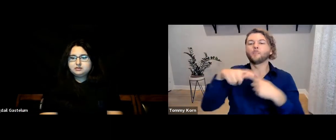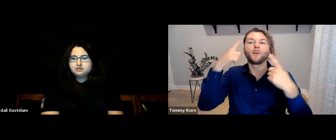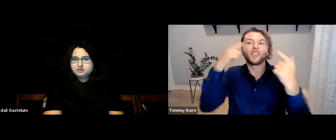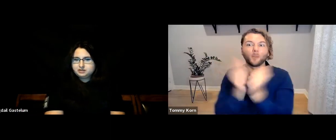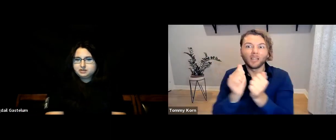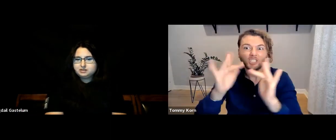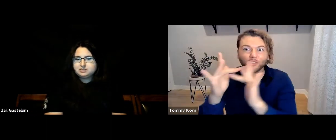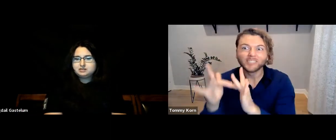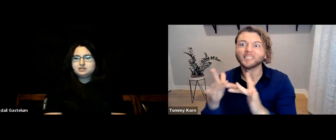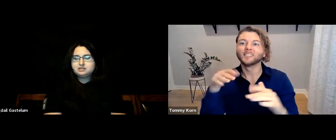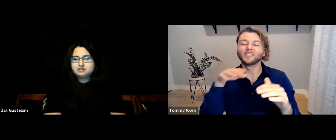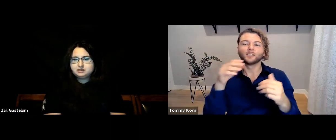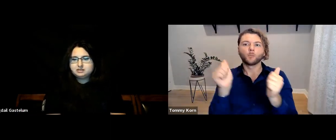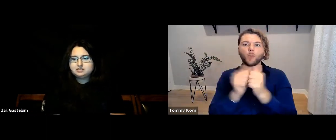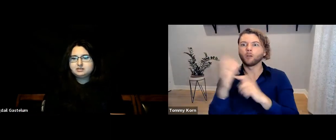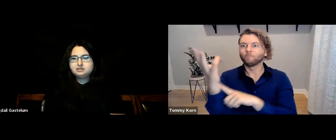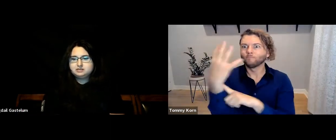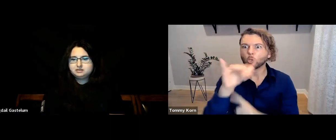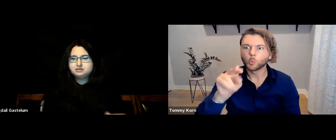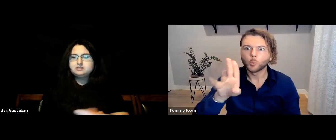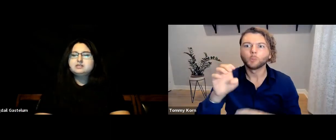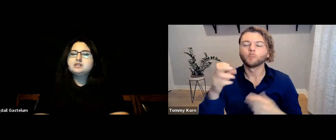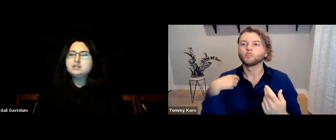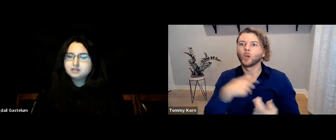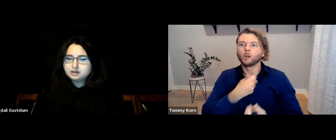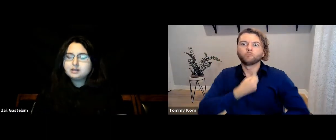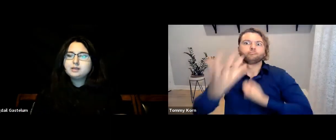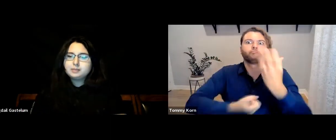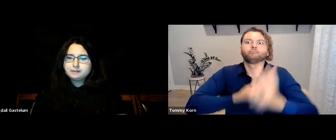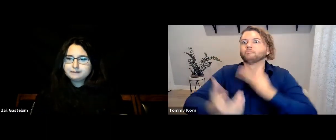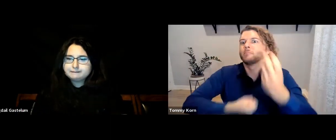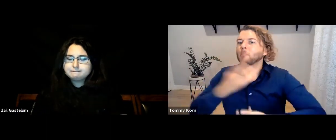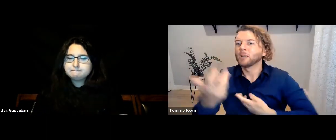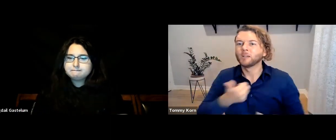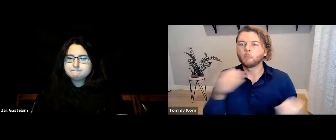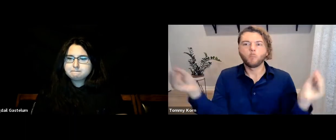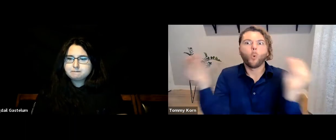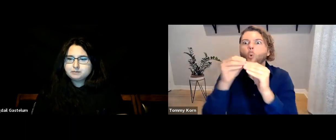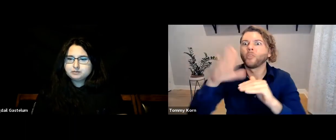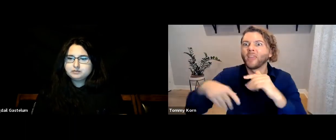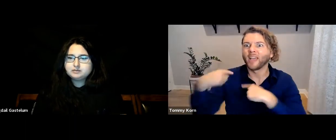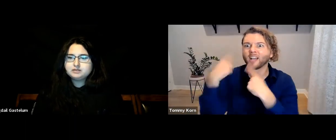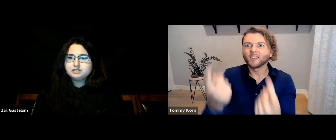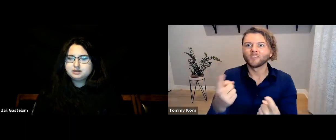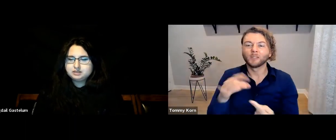but now with the internet and YouTube, there has been more catharsis happening than ever before.